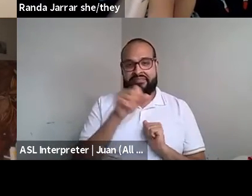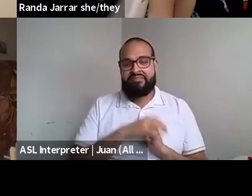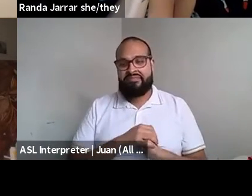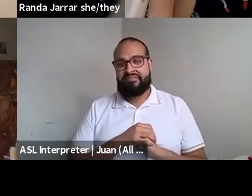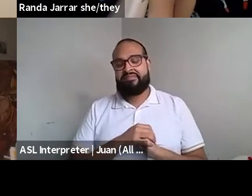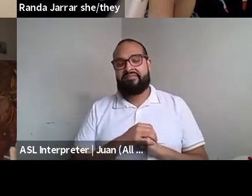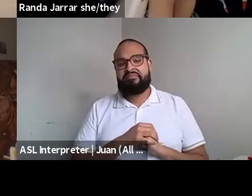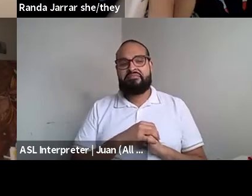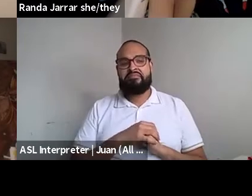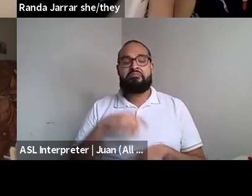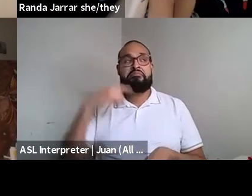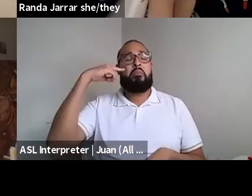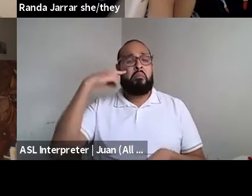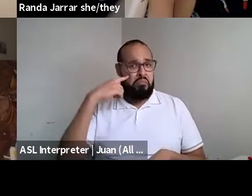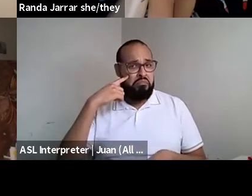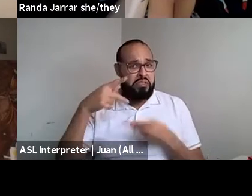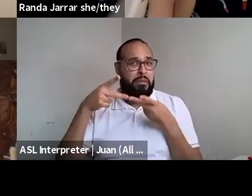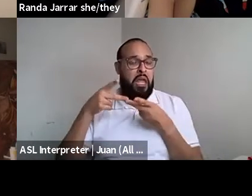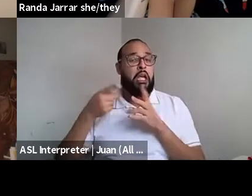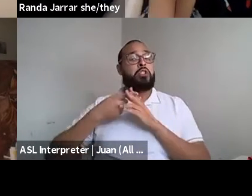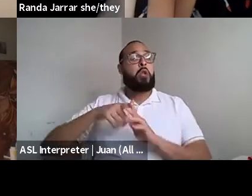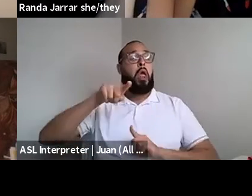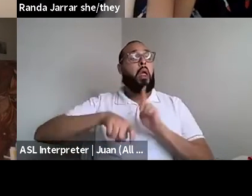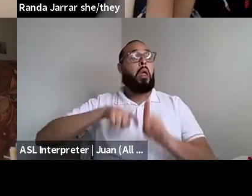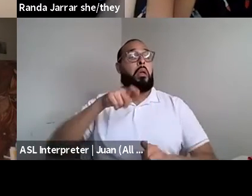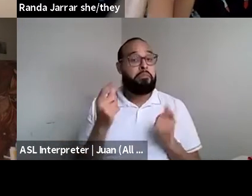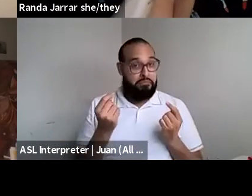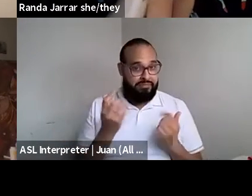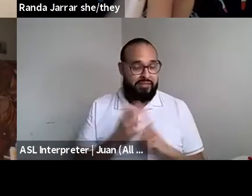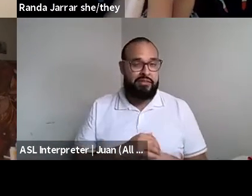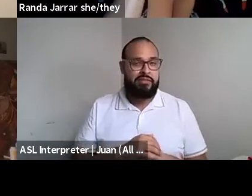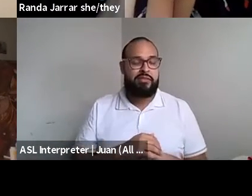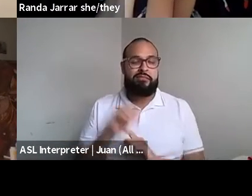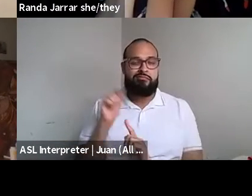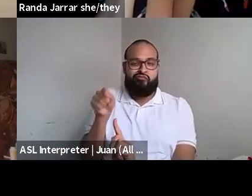Kenyon Farrow (he/him/his): Places, you know, to start certainly would be with Audrey, Lord.